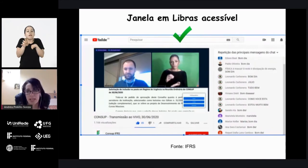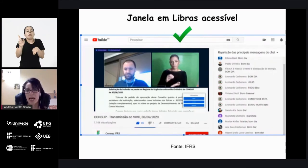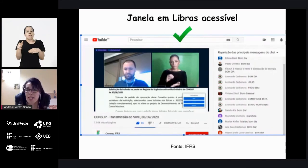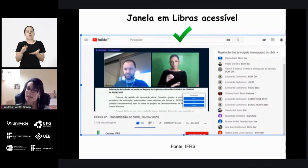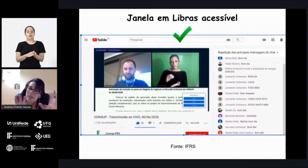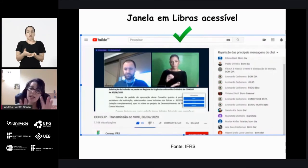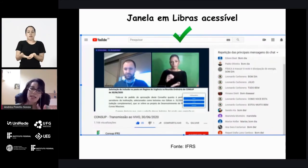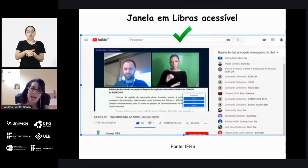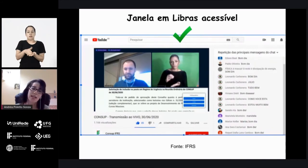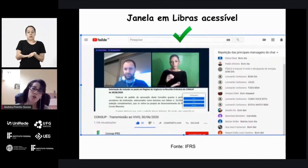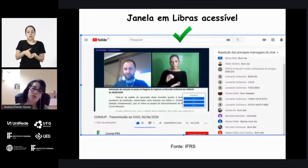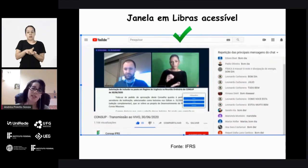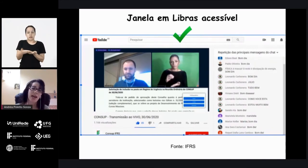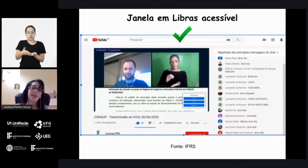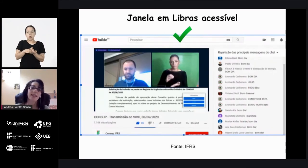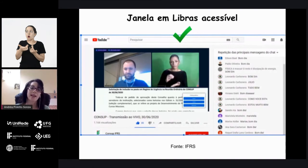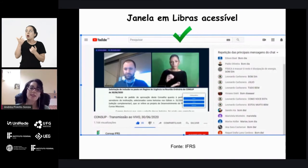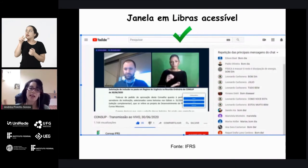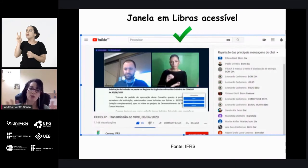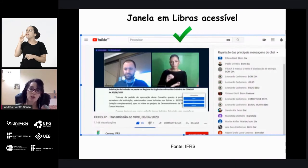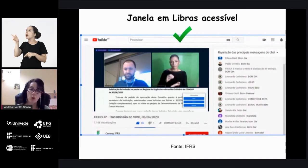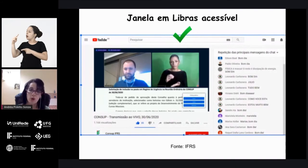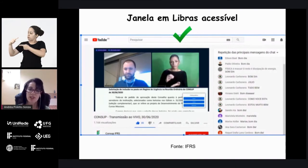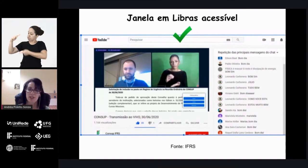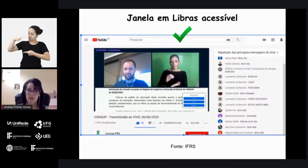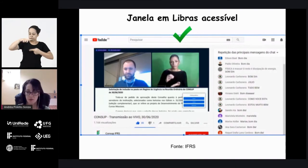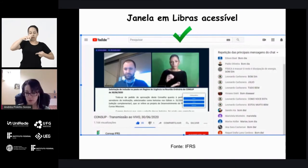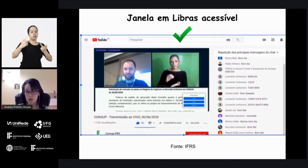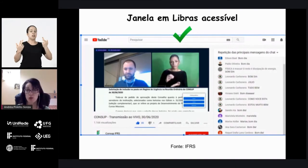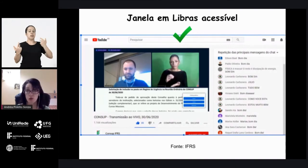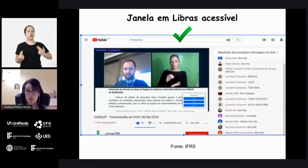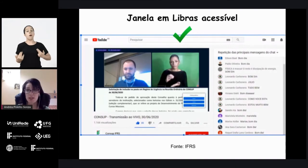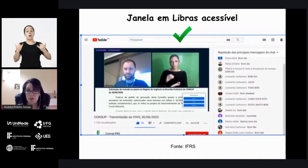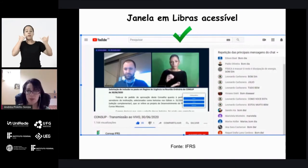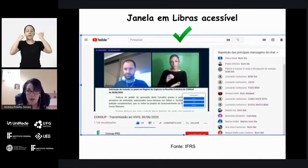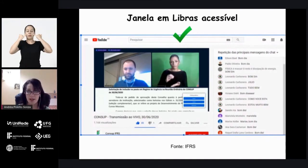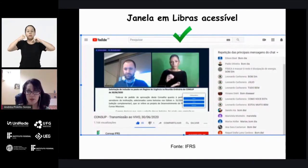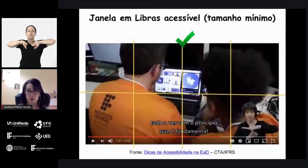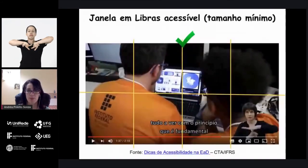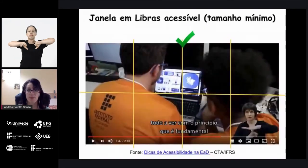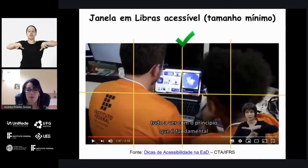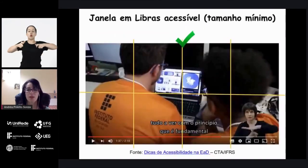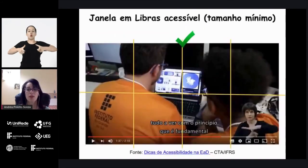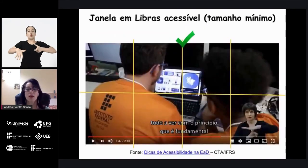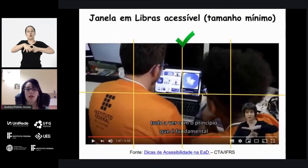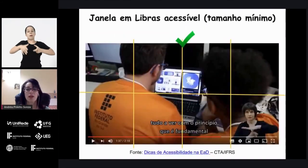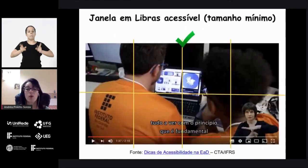have the interpreter there and then he can access all the information in the same space